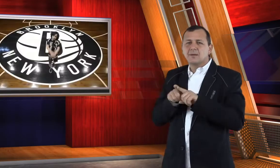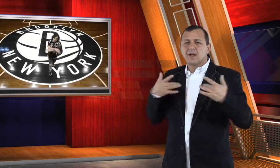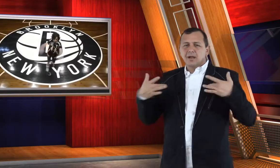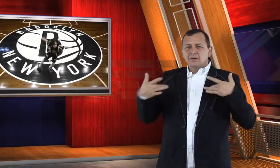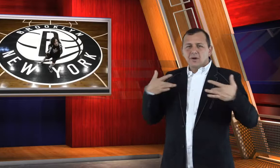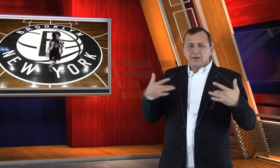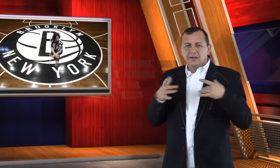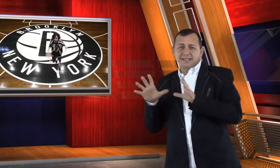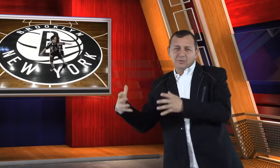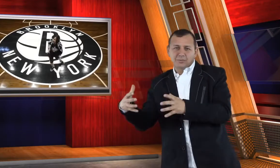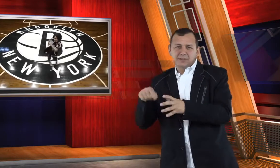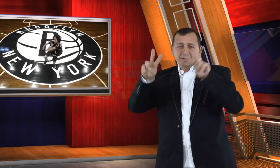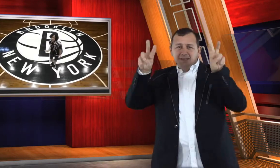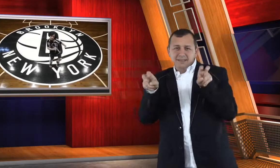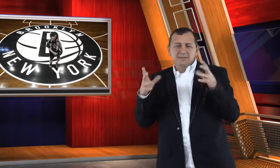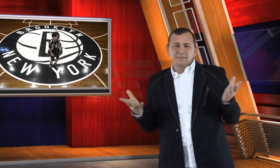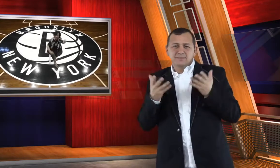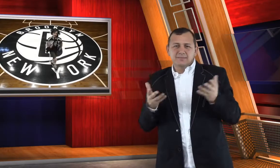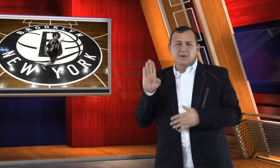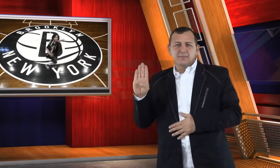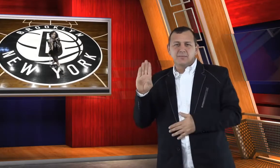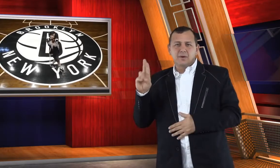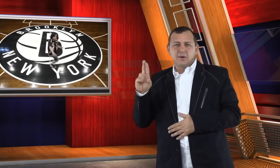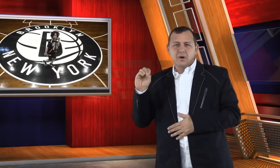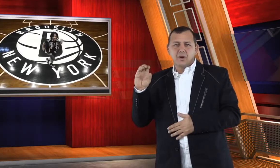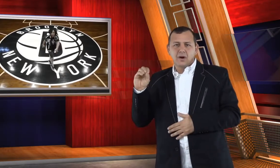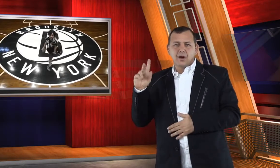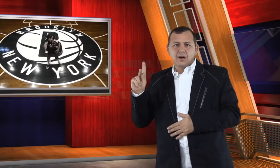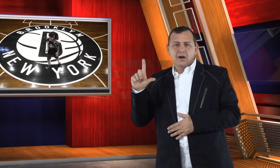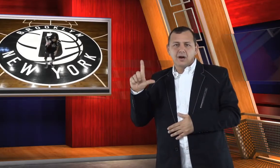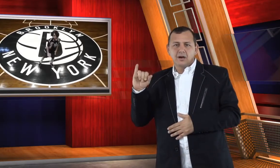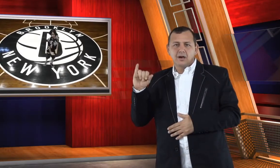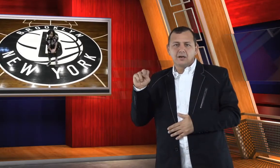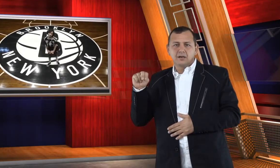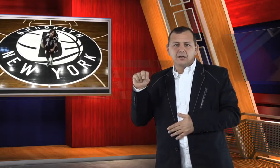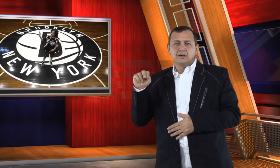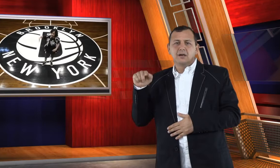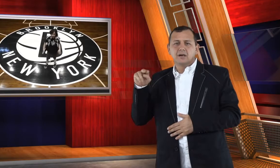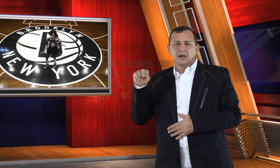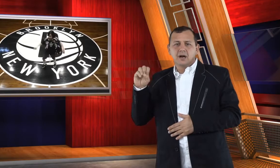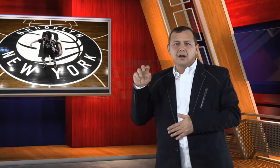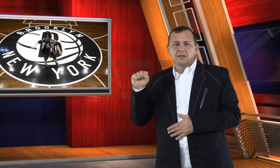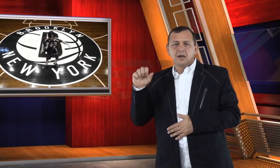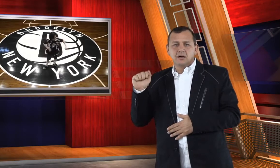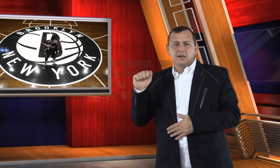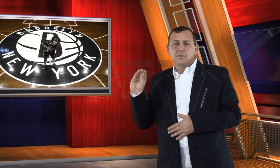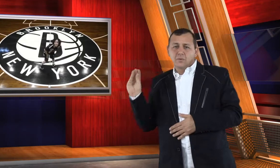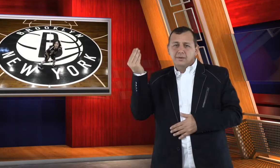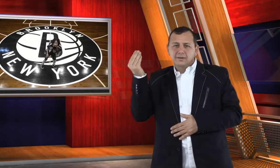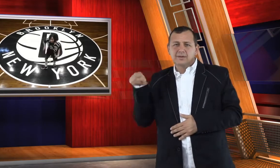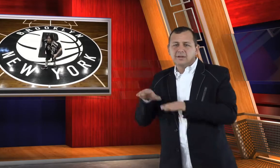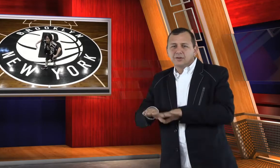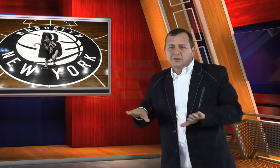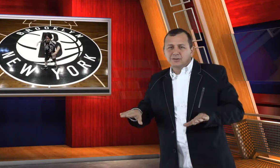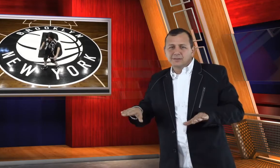entertainment group called the Brooklyn Nets Kids.